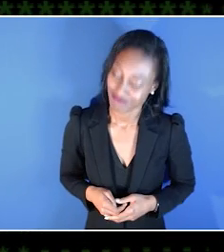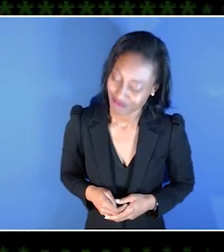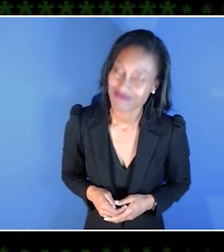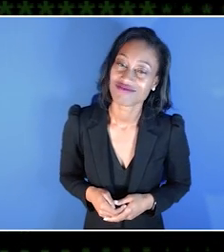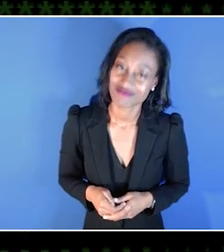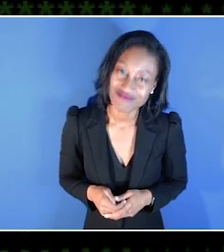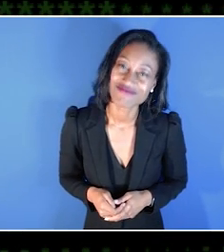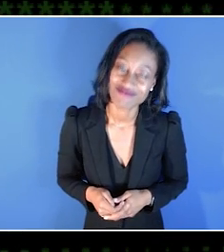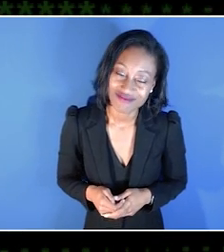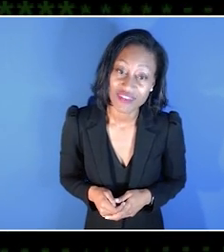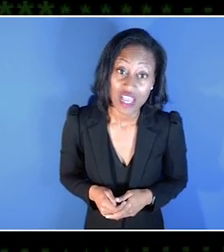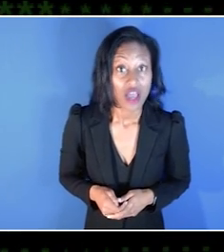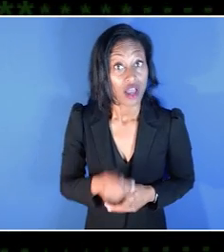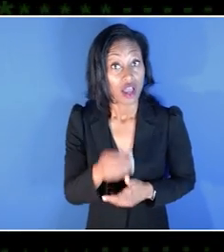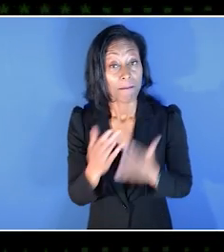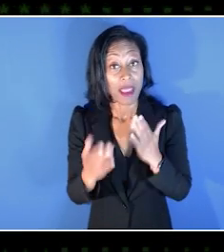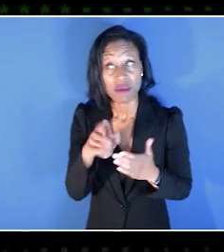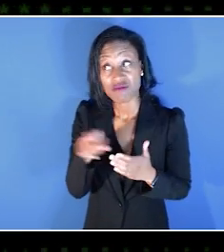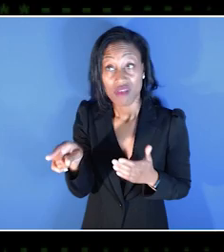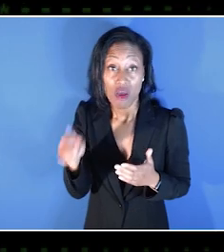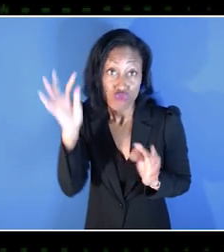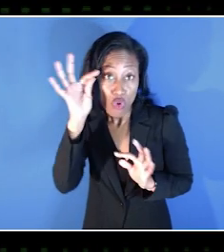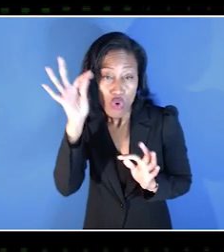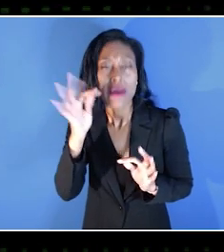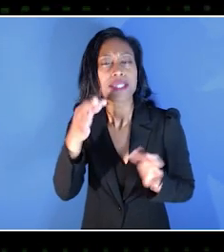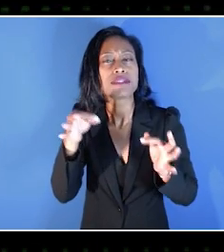So for those who may not know, what does an Ambassador do?